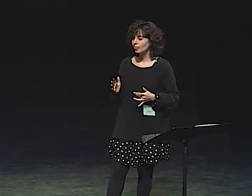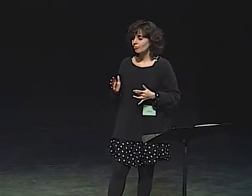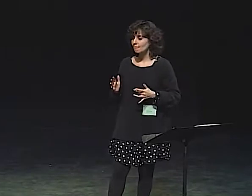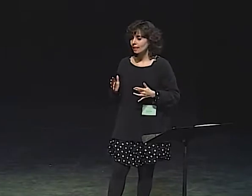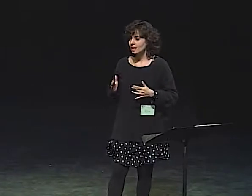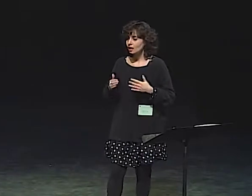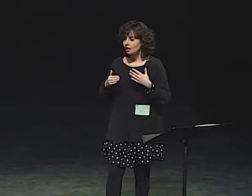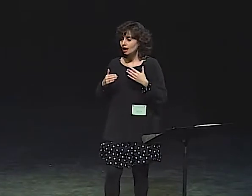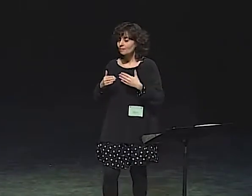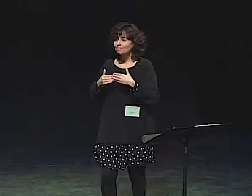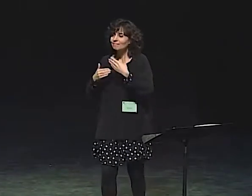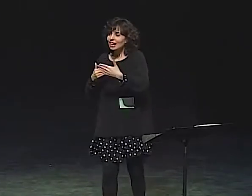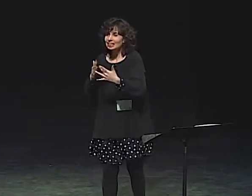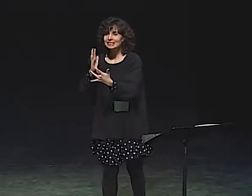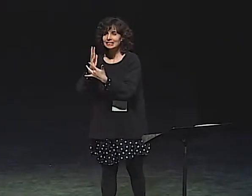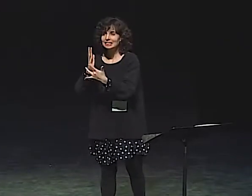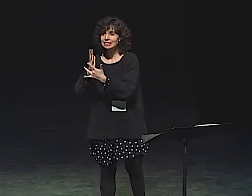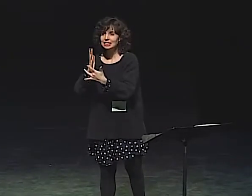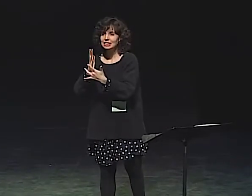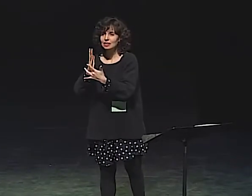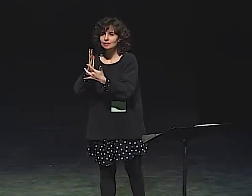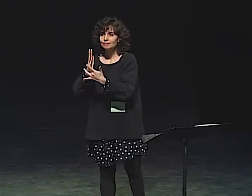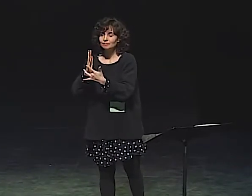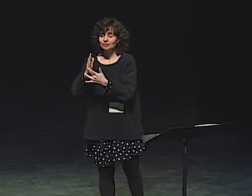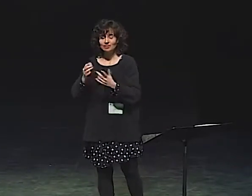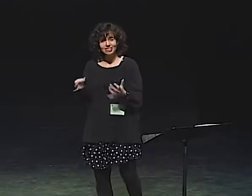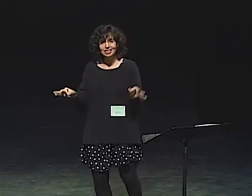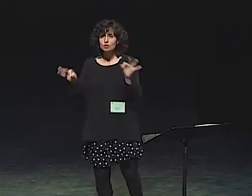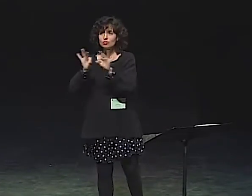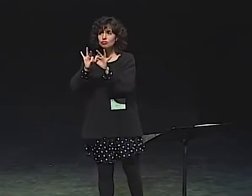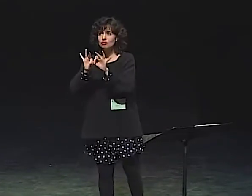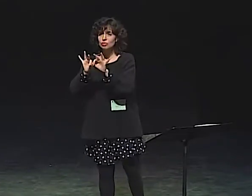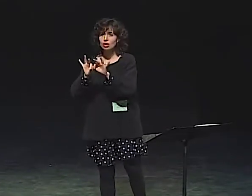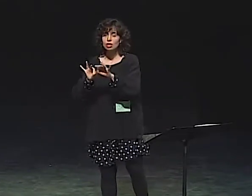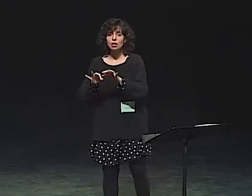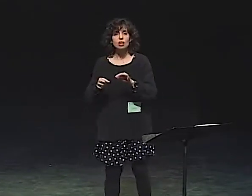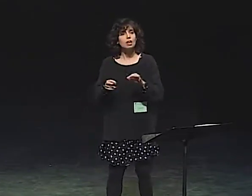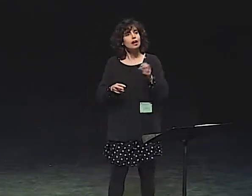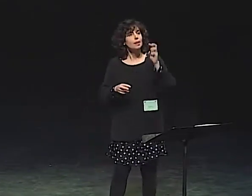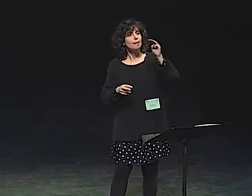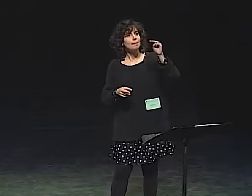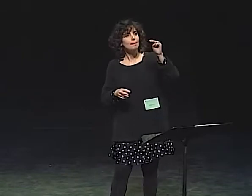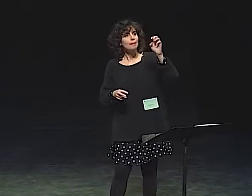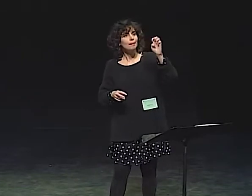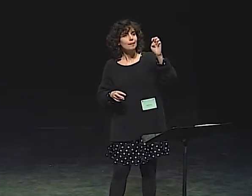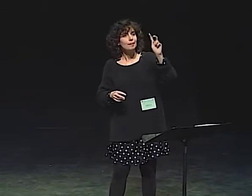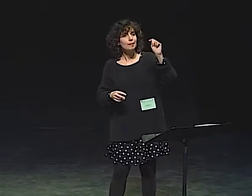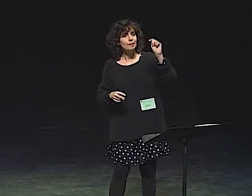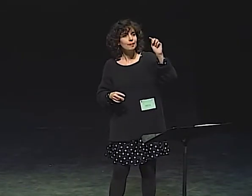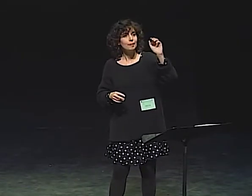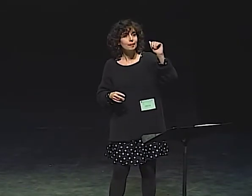AND YOU SEE THAT THROUGH THE KINDS OF TECHNIQUES SHE USES IN HER LANGUAGE.